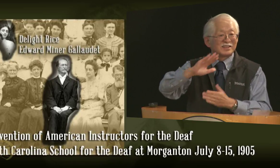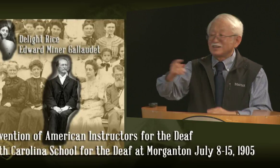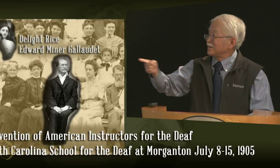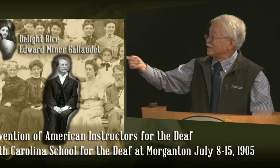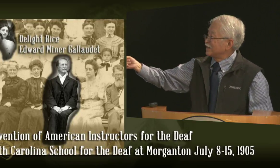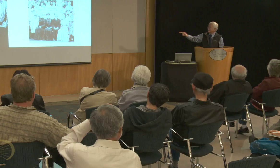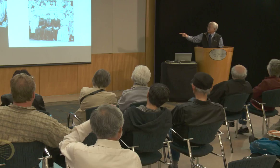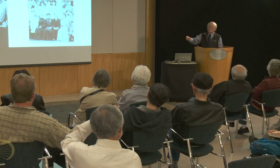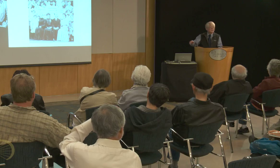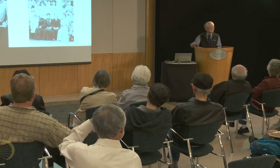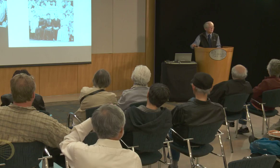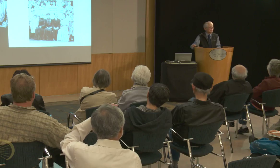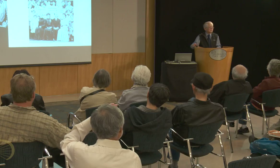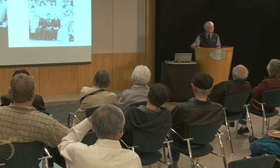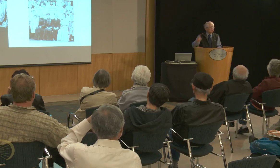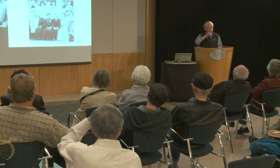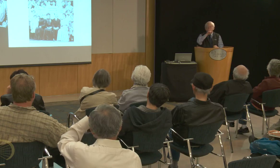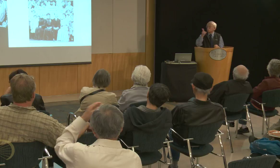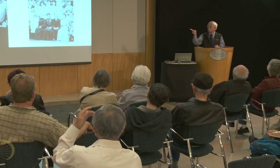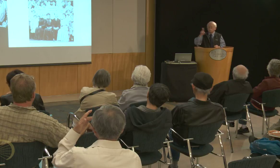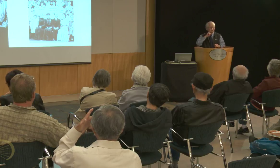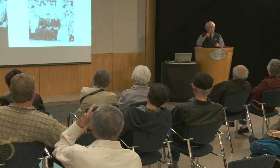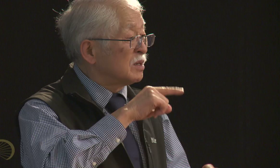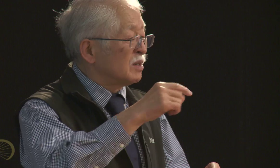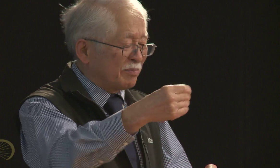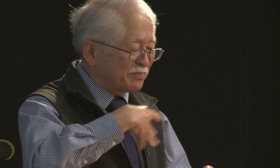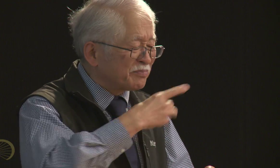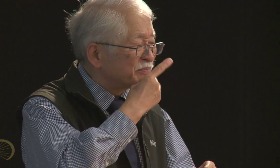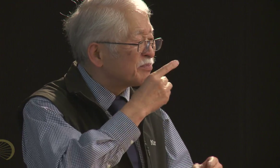president at Gallaudet Universi-- ah, College at the time,